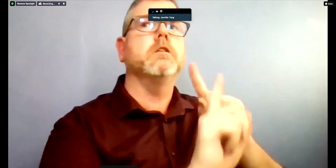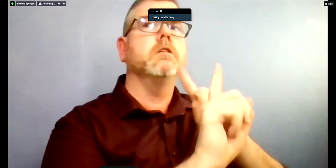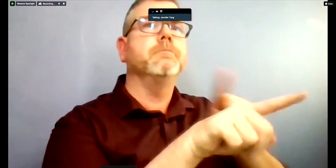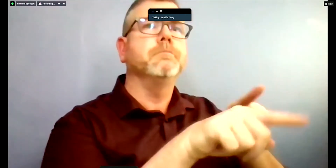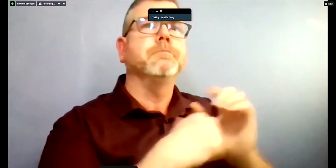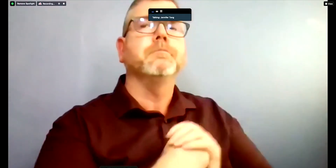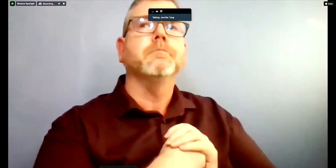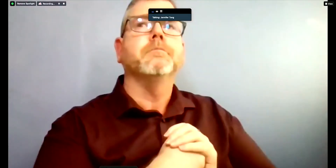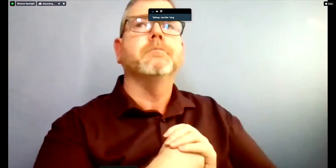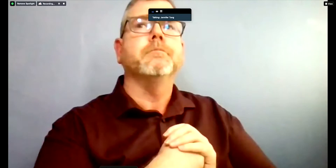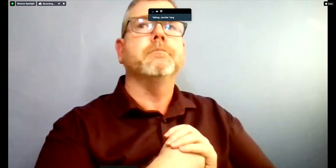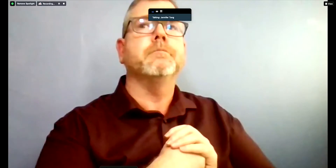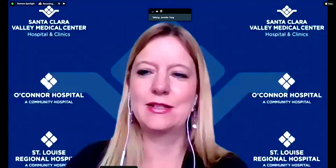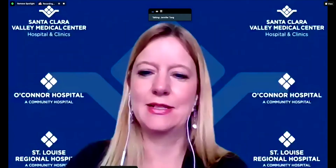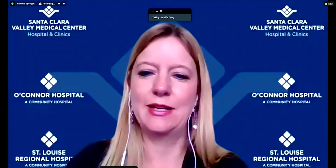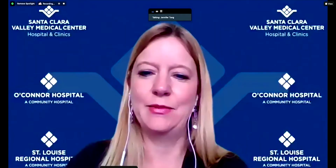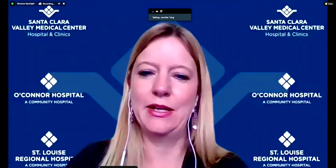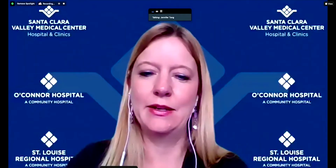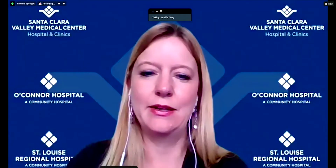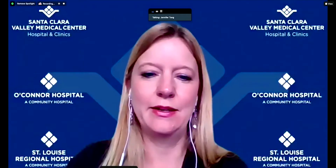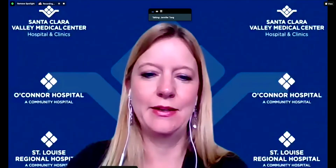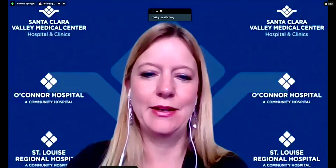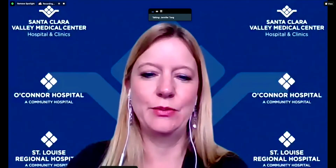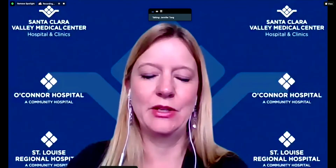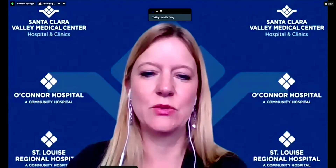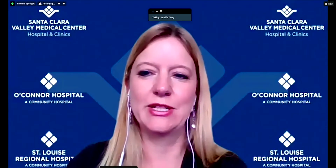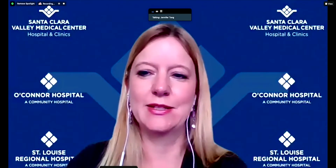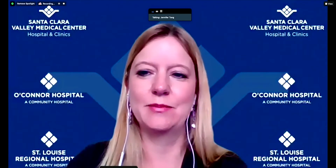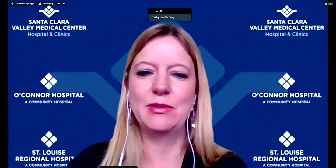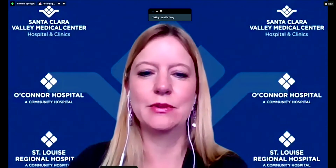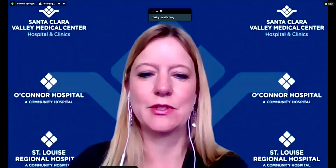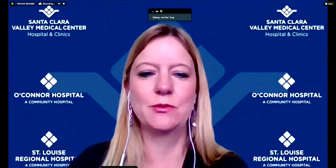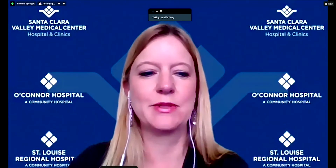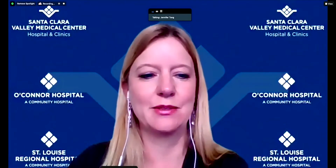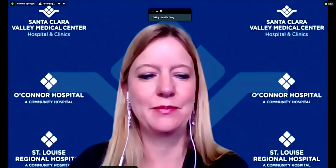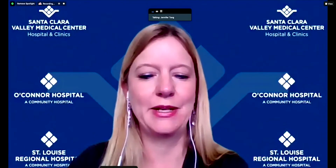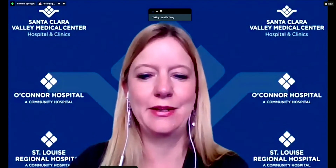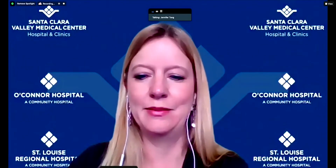it's very difficult to project a timeline, and i wouldn't want to get people's hopes up by